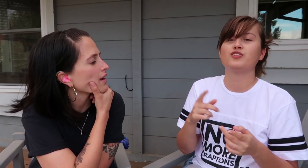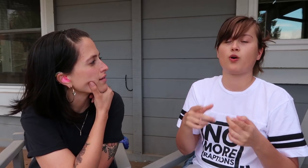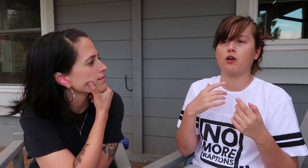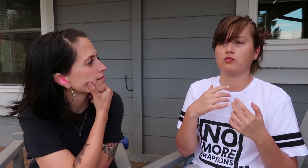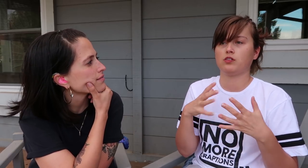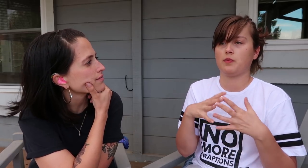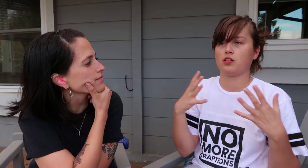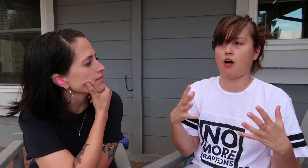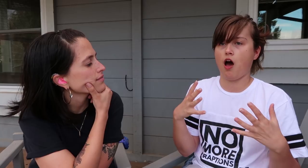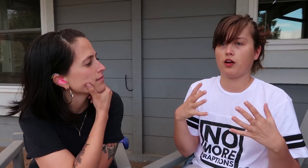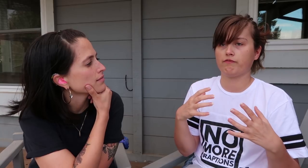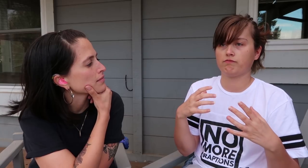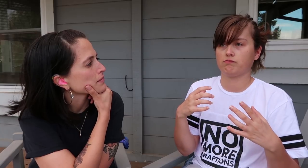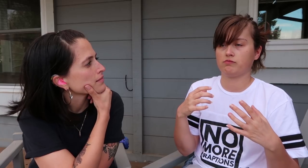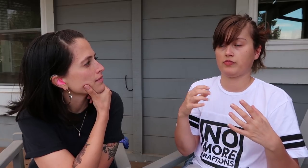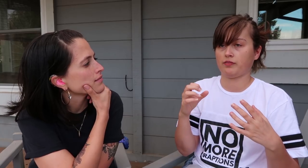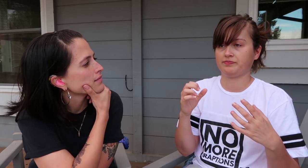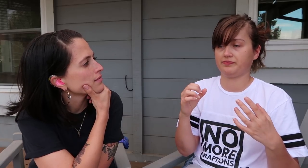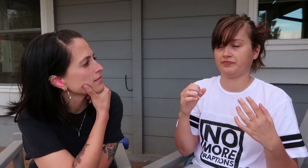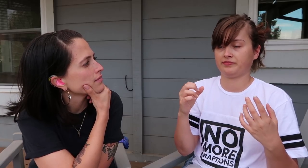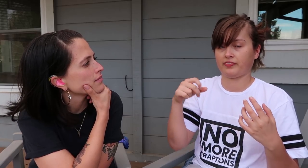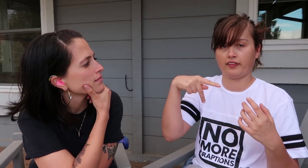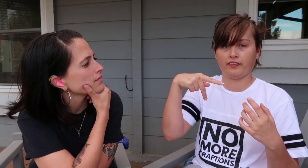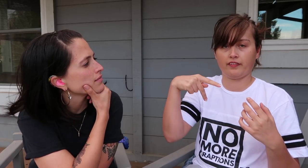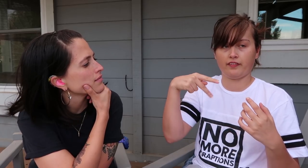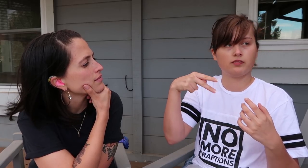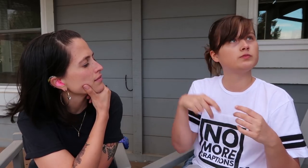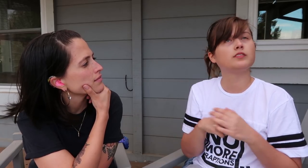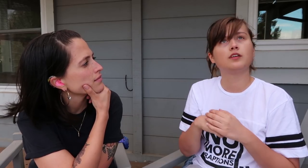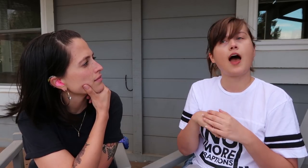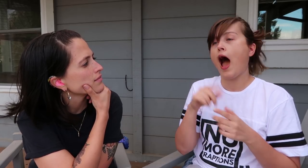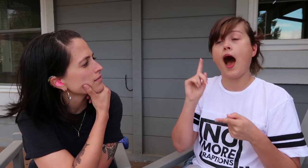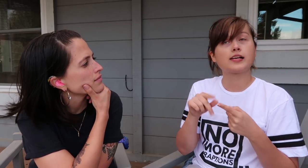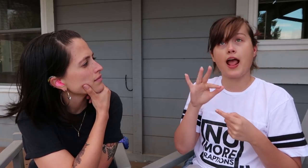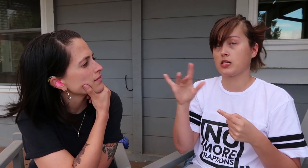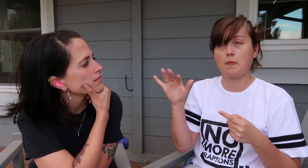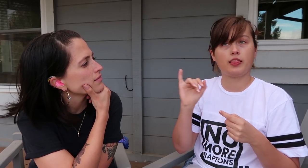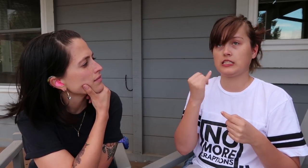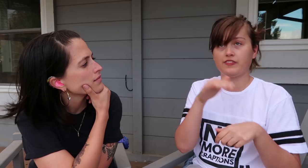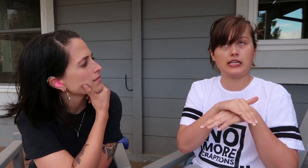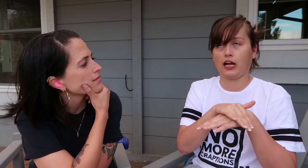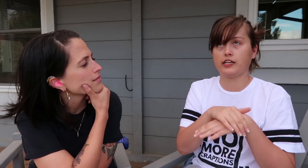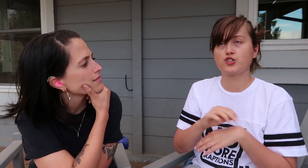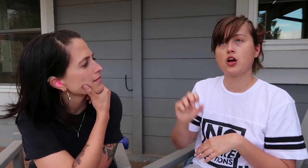So a lot of- I can’t spell this word even in English-